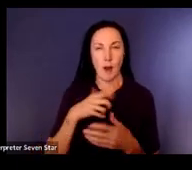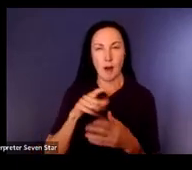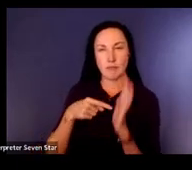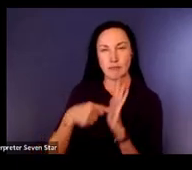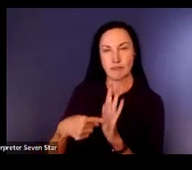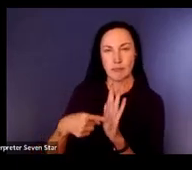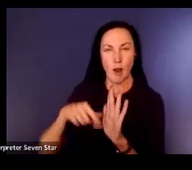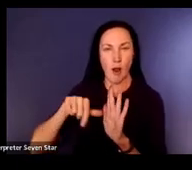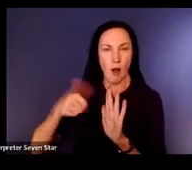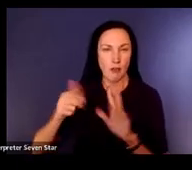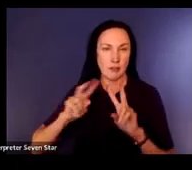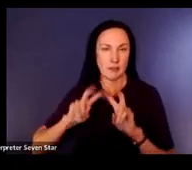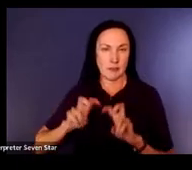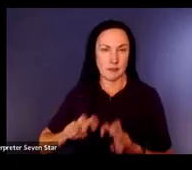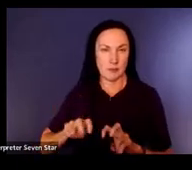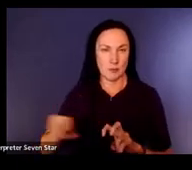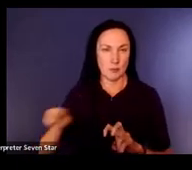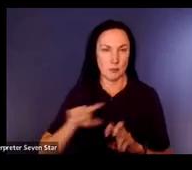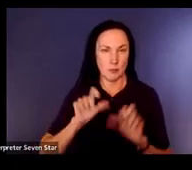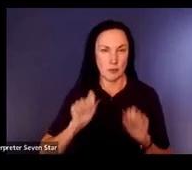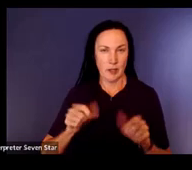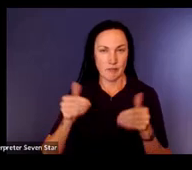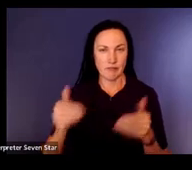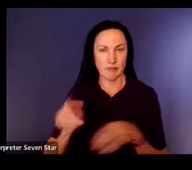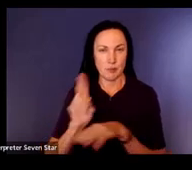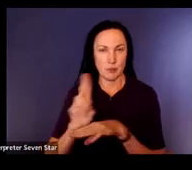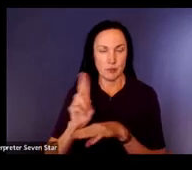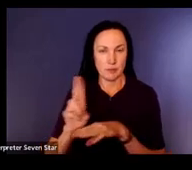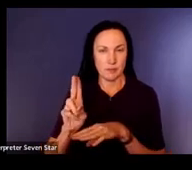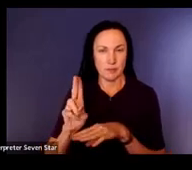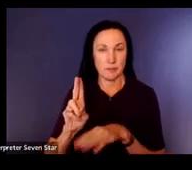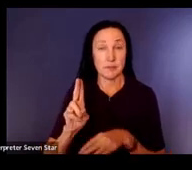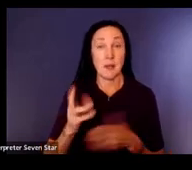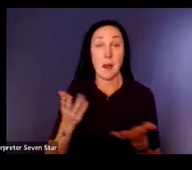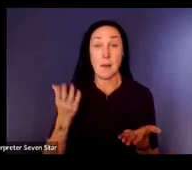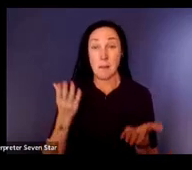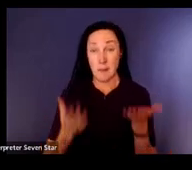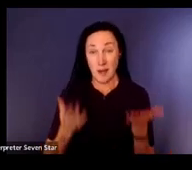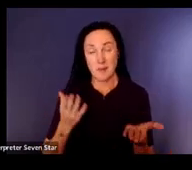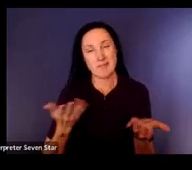into your assessment. Sometimes you may need to do a standardized assessment for qualifying